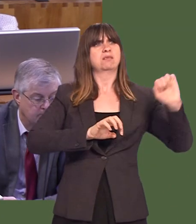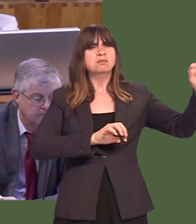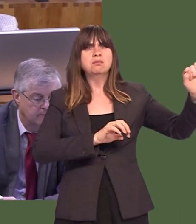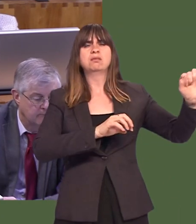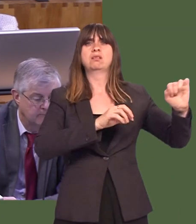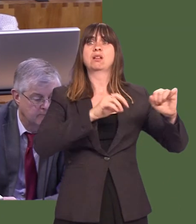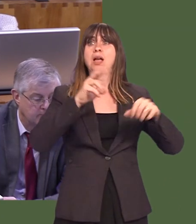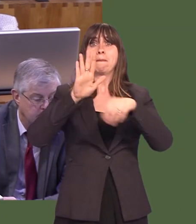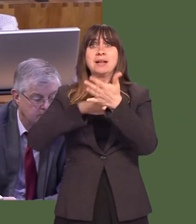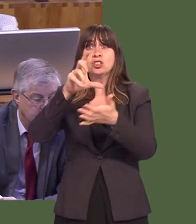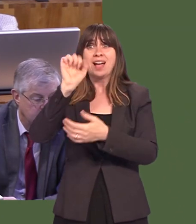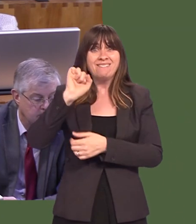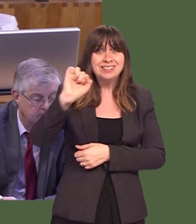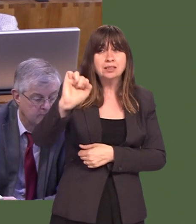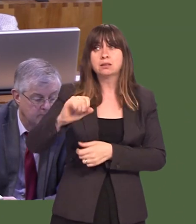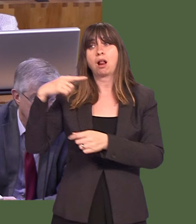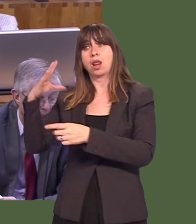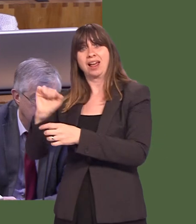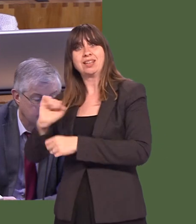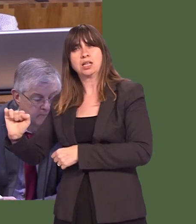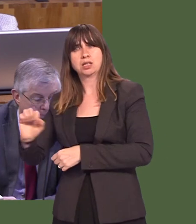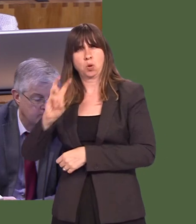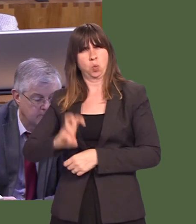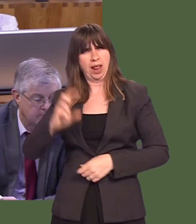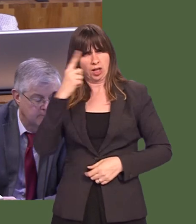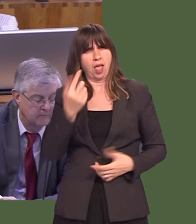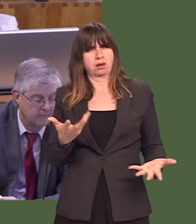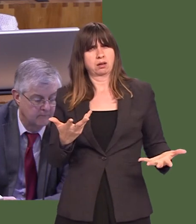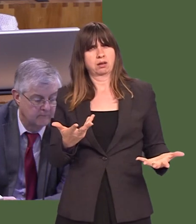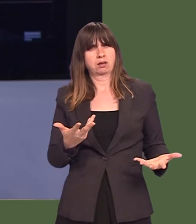Northern Ireland, should be devolved to Manchester, to London, but not to Wales.